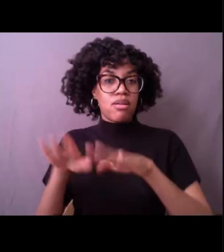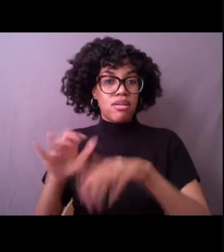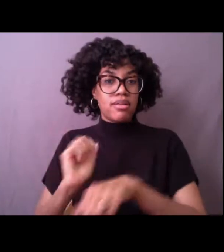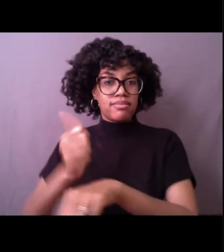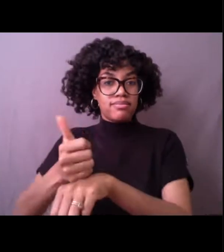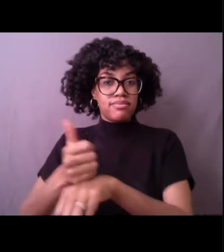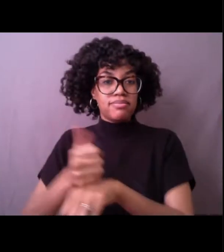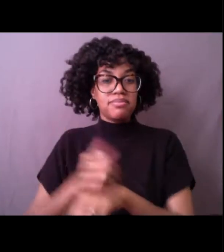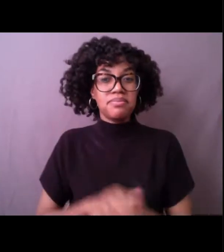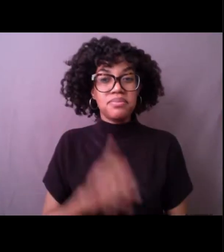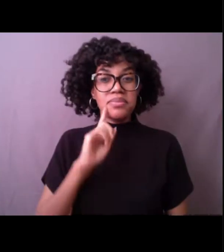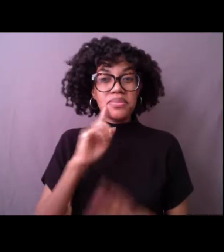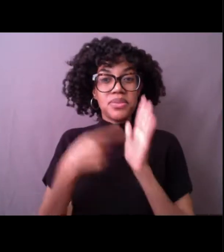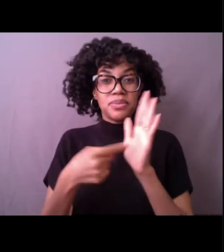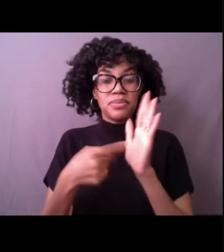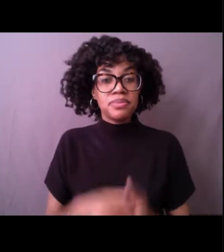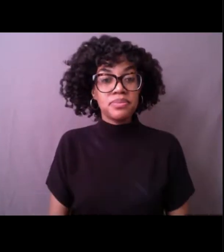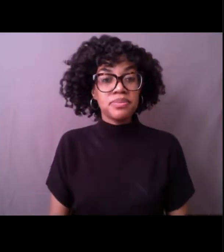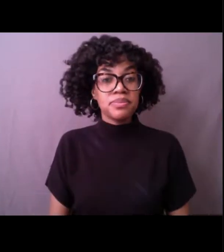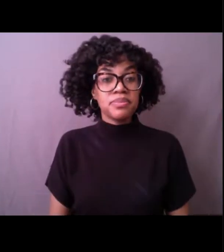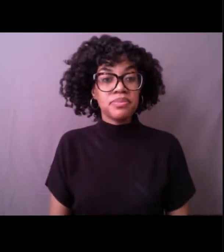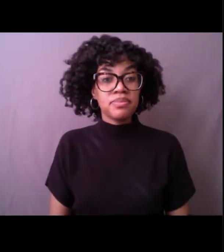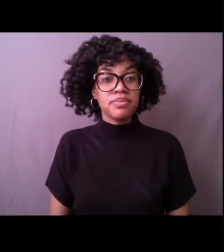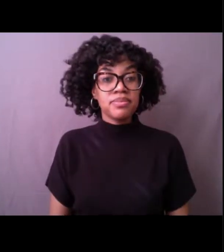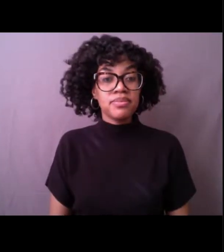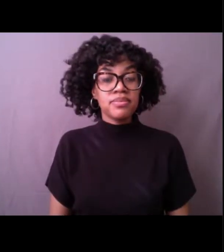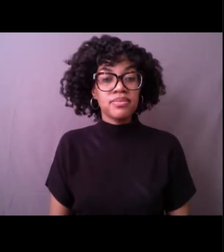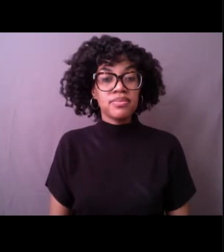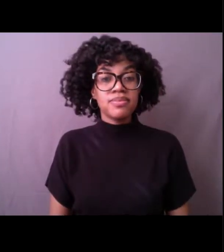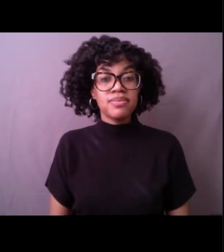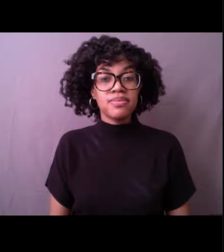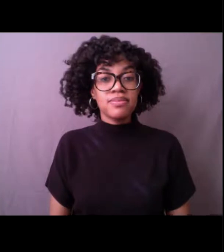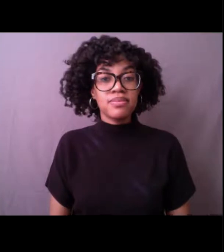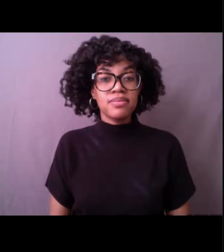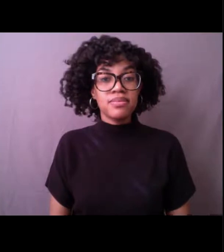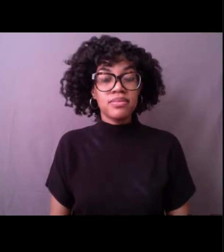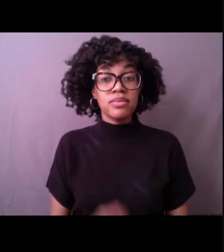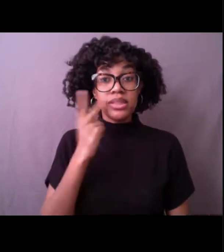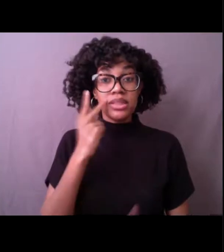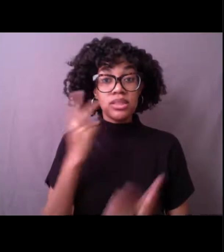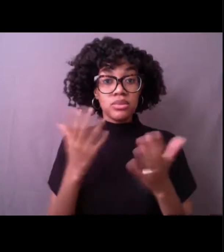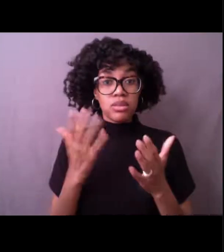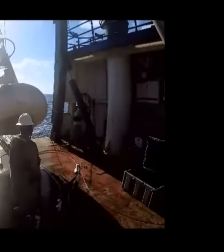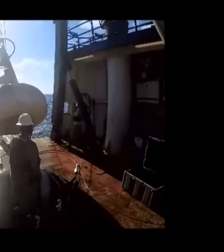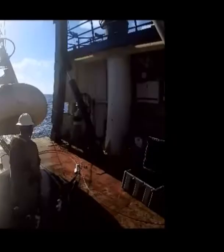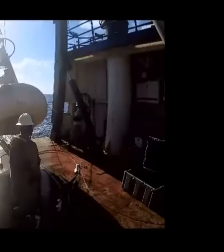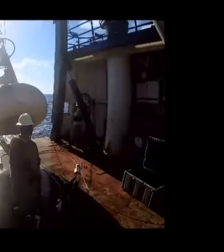So what we start with is the buoy on the stern or the back of what we call the deck.